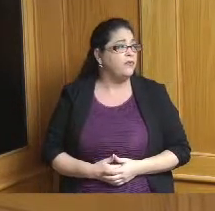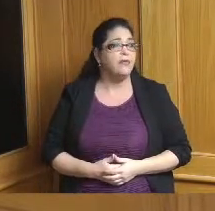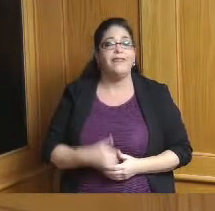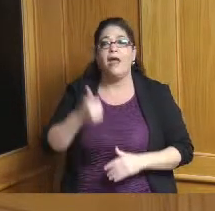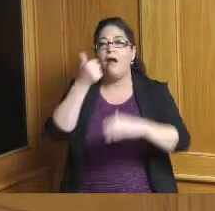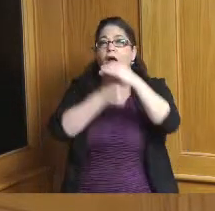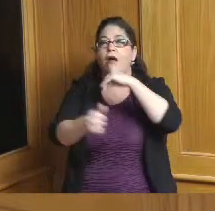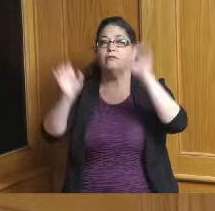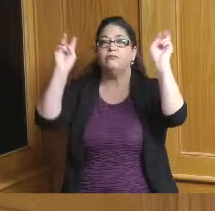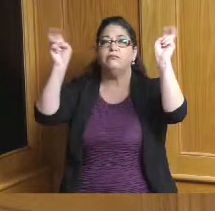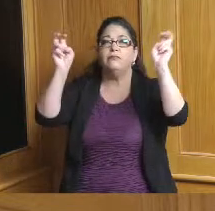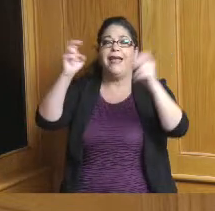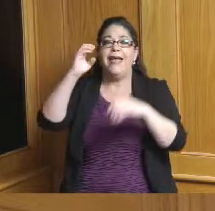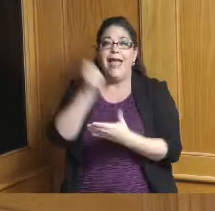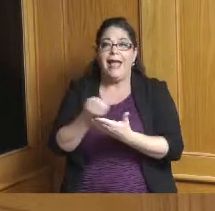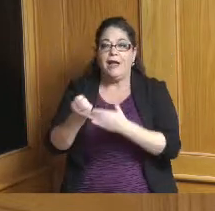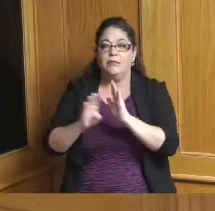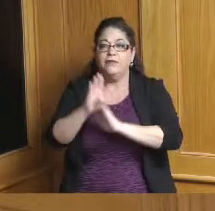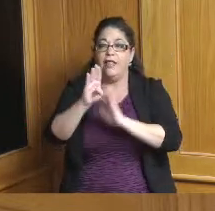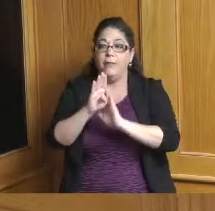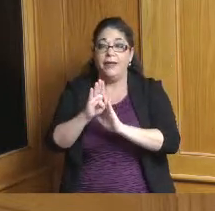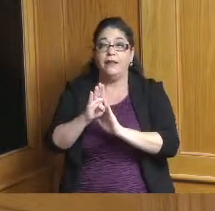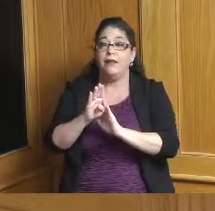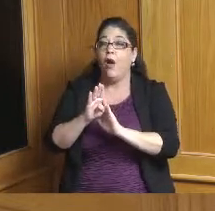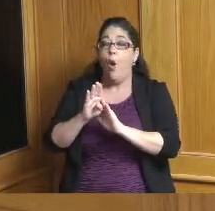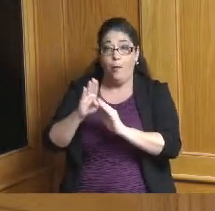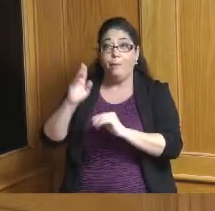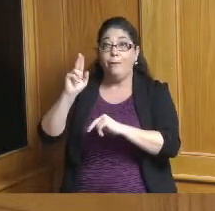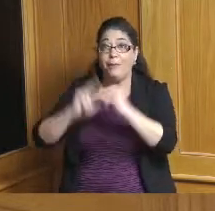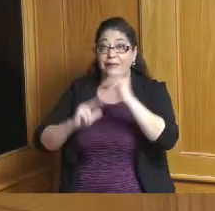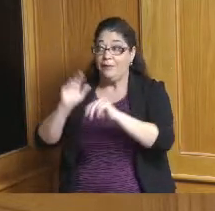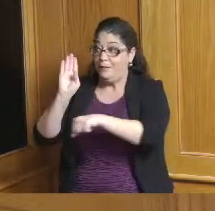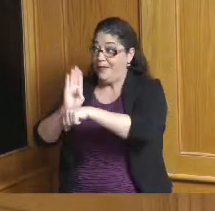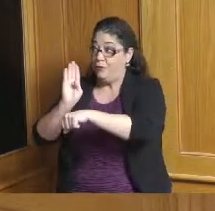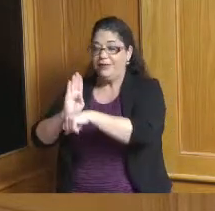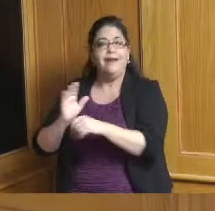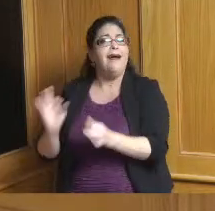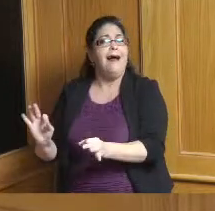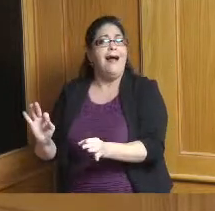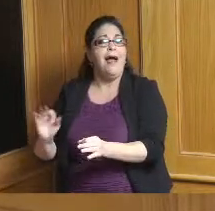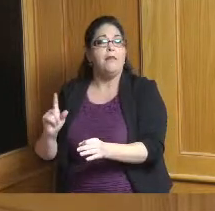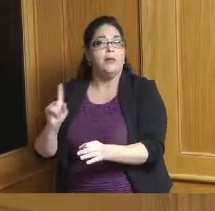the buildings in the world but you got to have the talent so anyway just wanted to add that